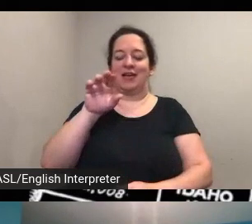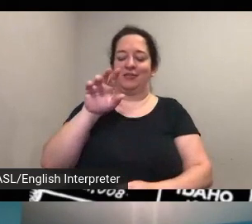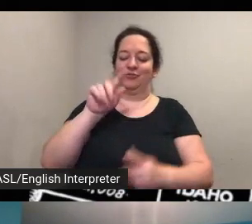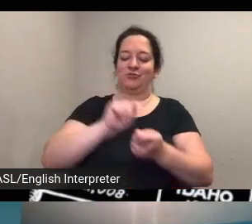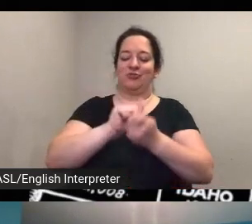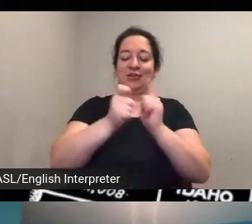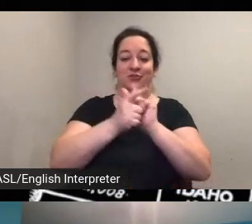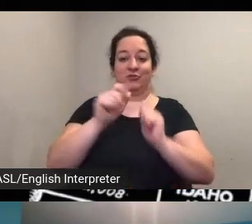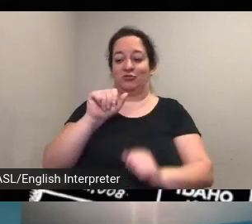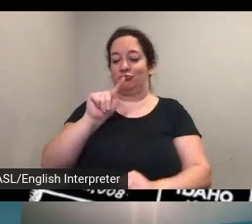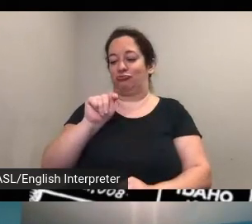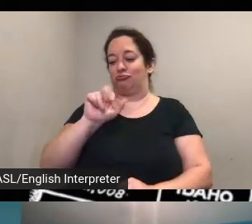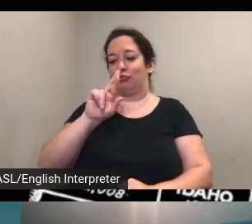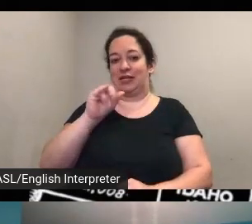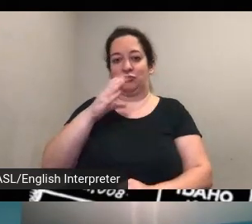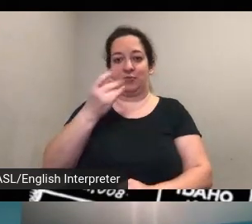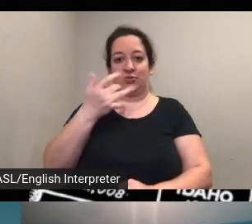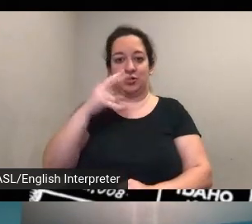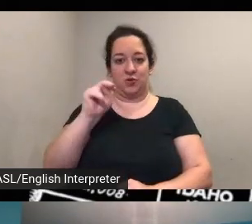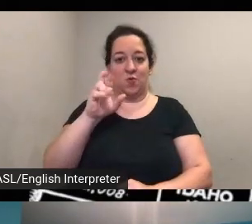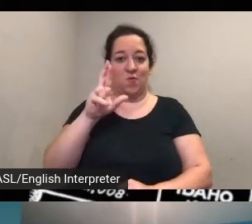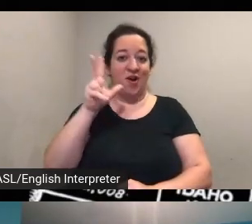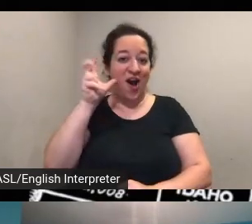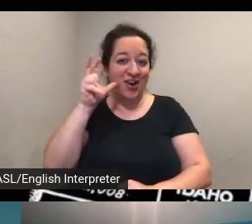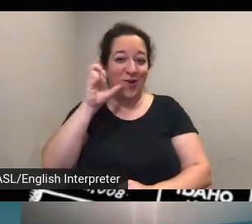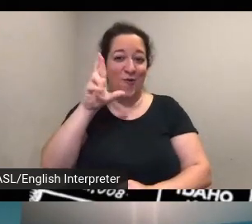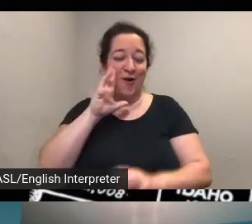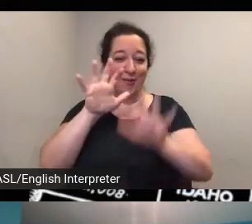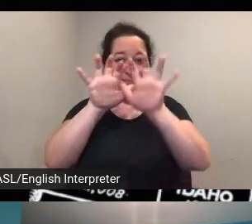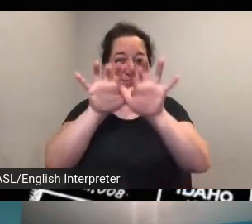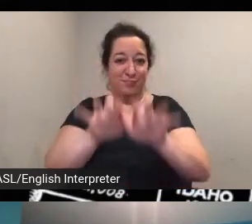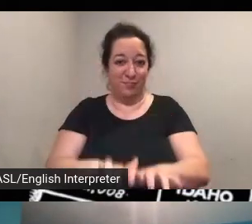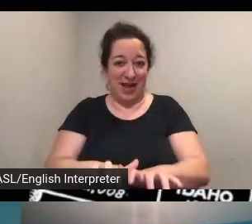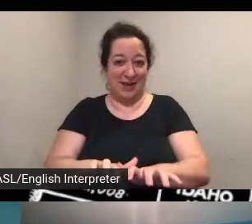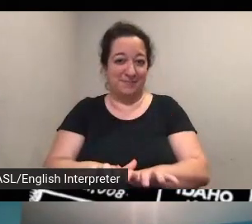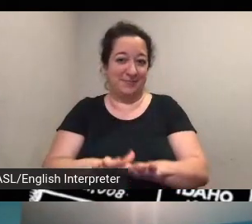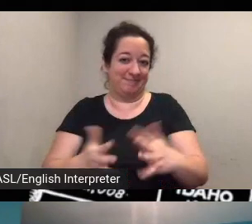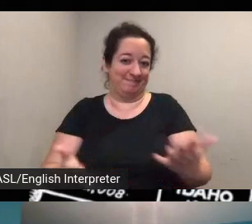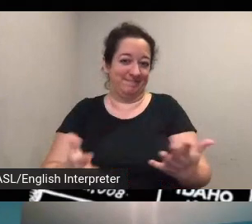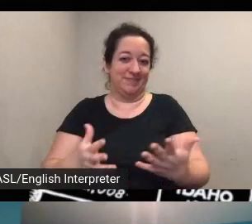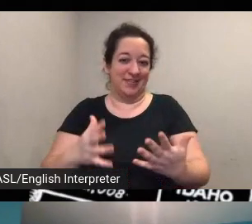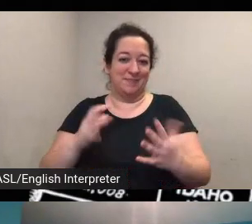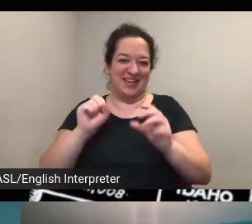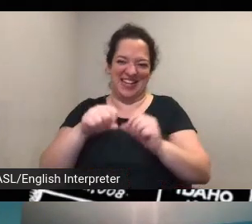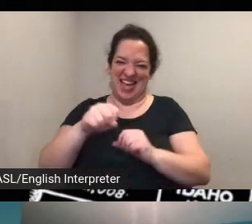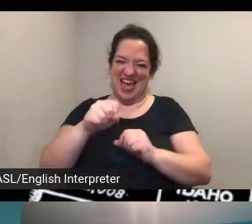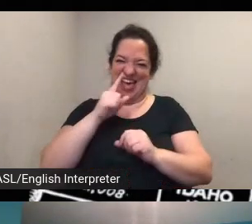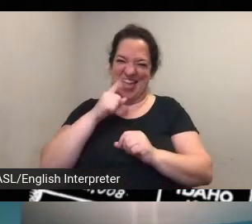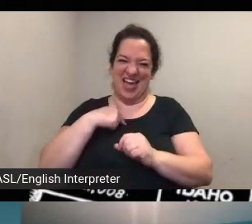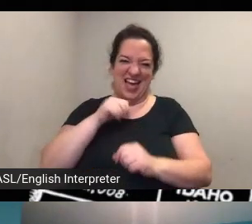crowdsource some of that stuff um yeah yeah alex and christina can you you